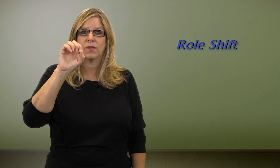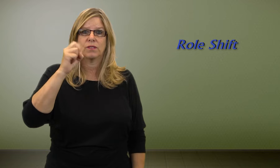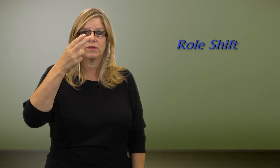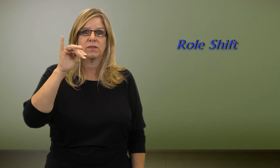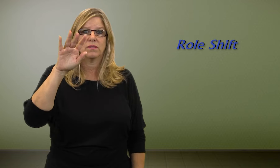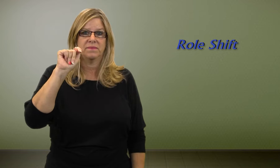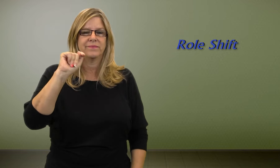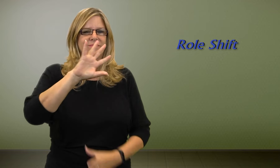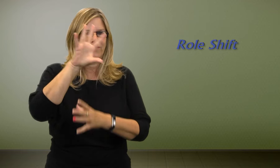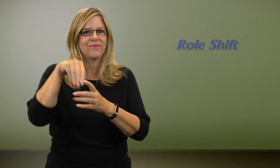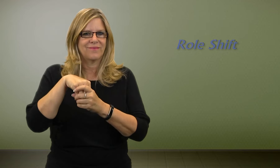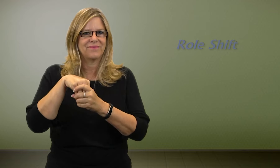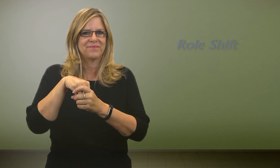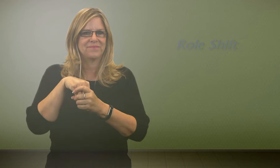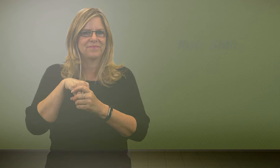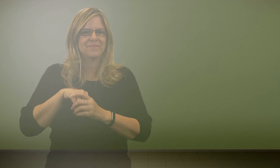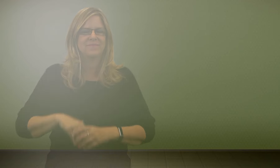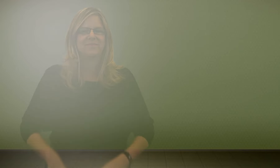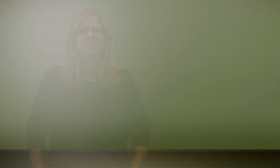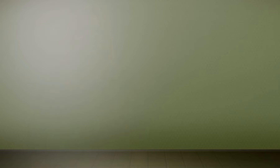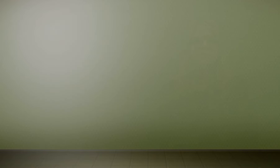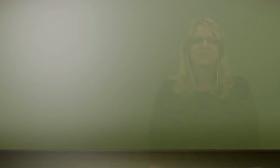Sometimes, role shifting is incorporated.